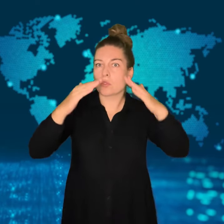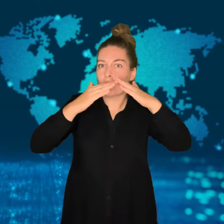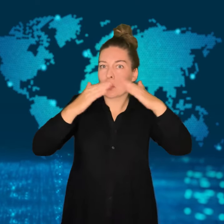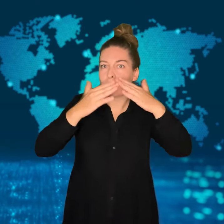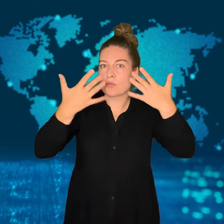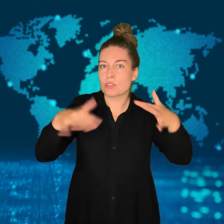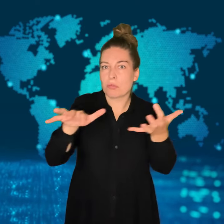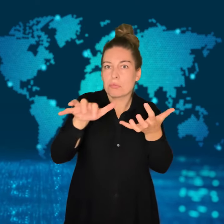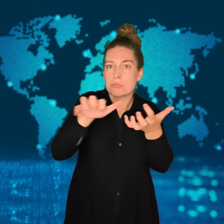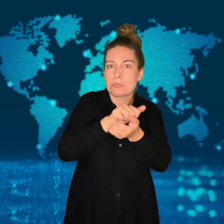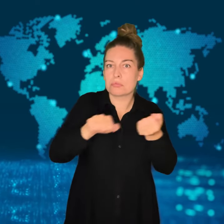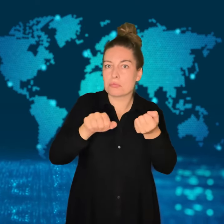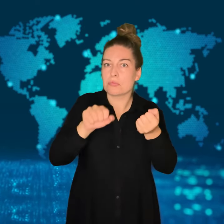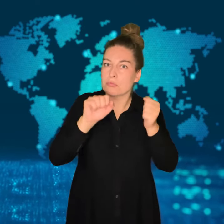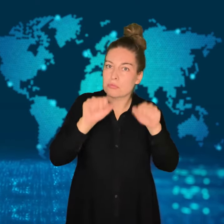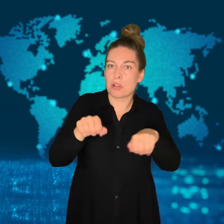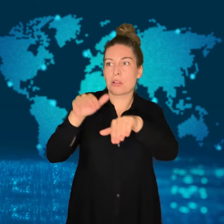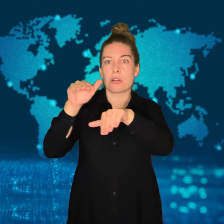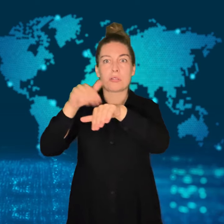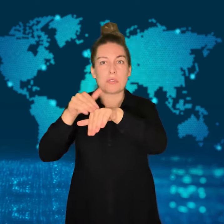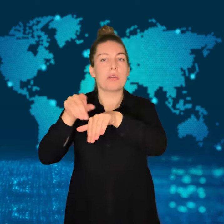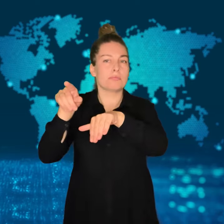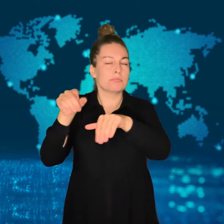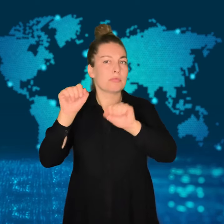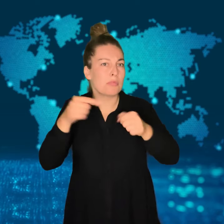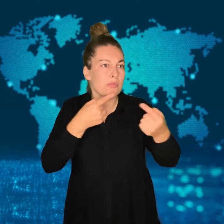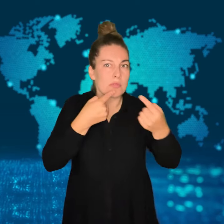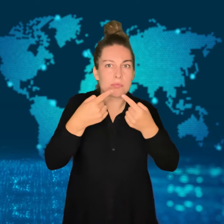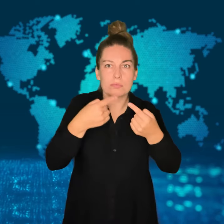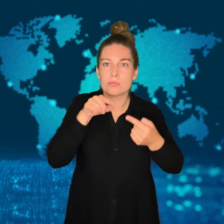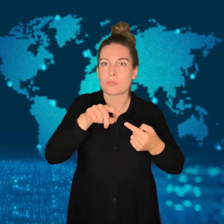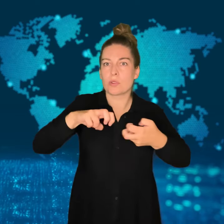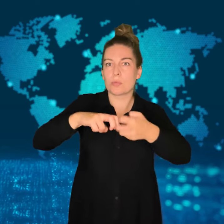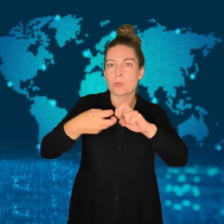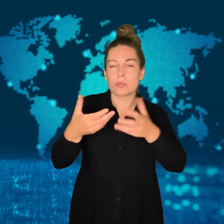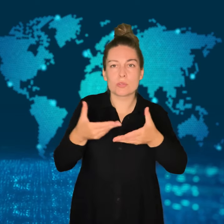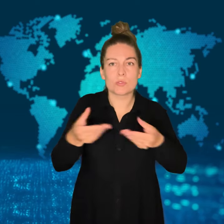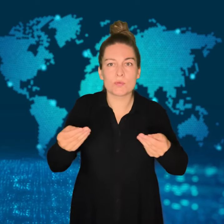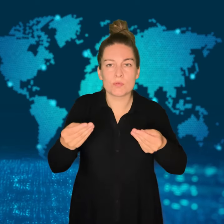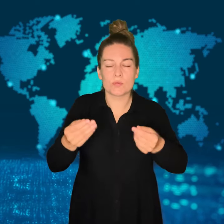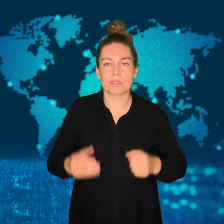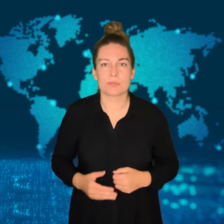they and their homes received so that the issue can be resolved.